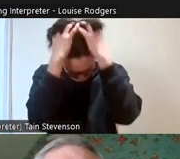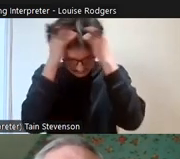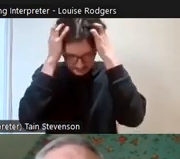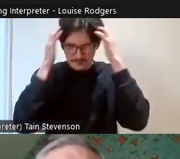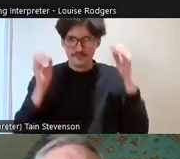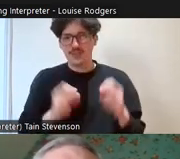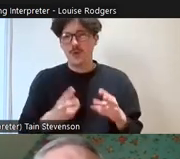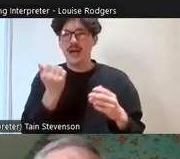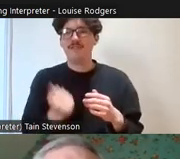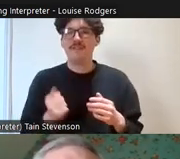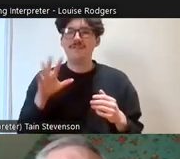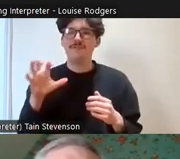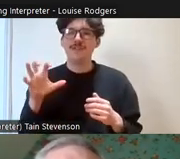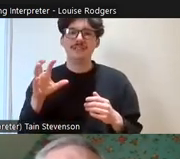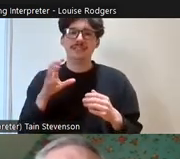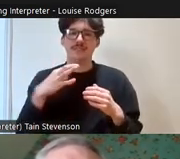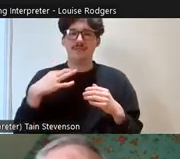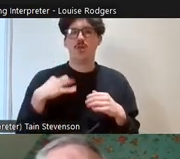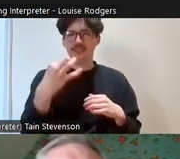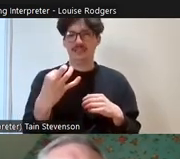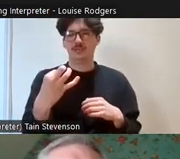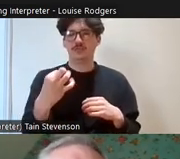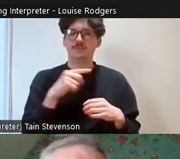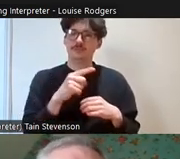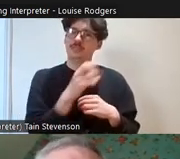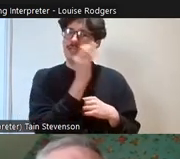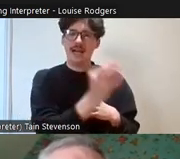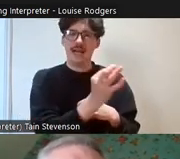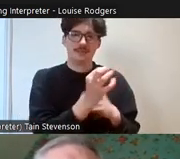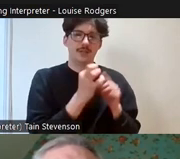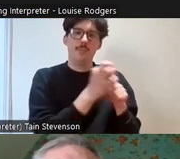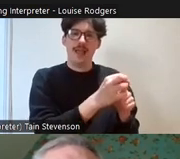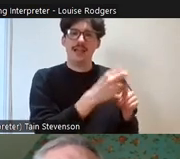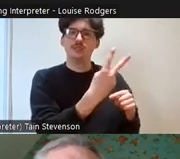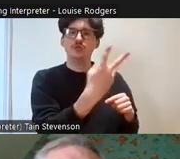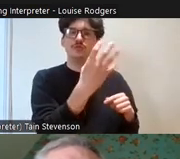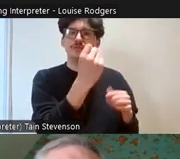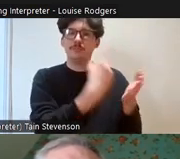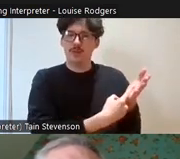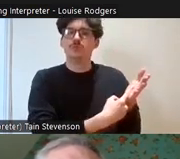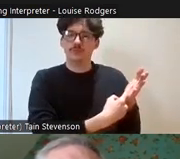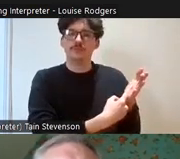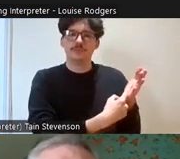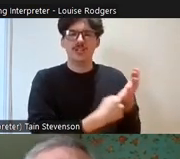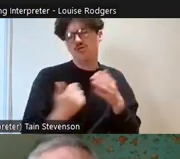they're able to apply to us for £250 and up until recently we also had £500 grants as well but